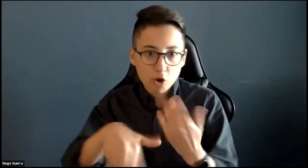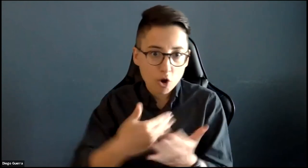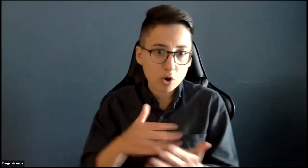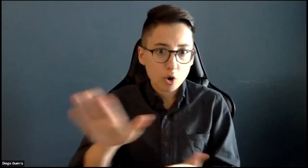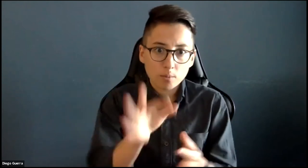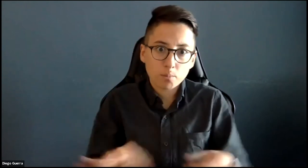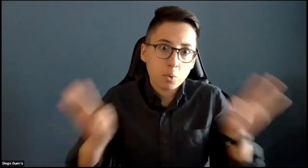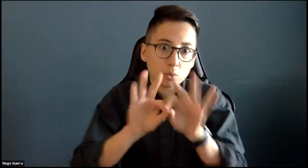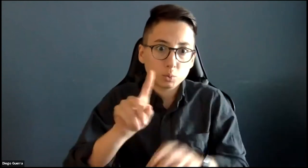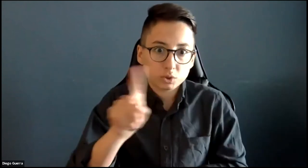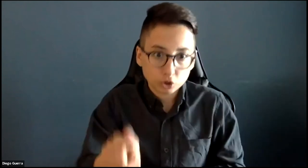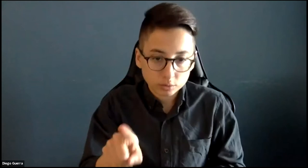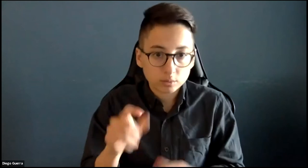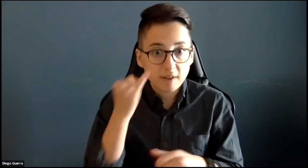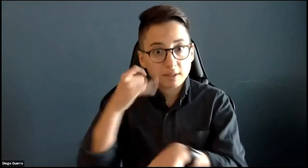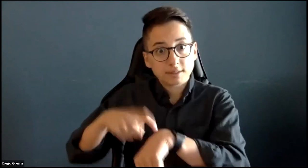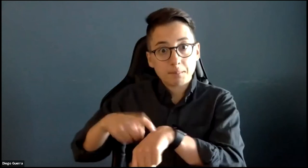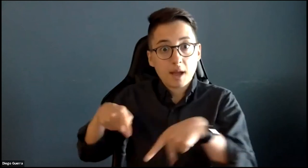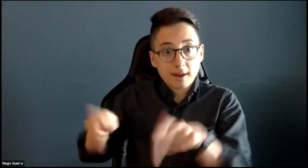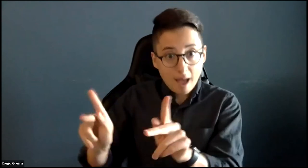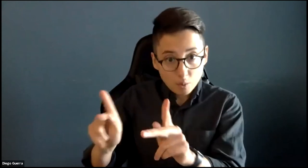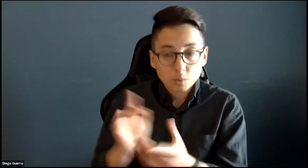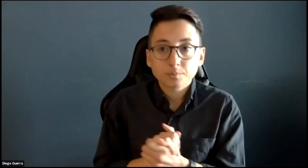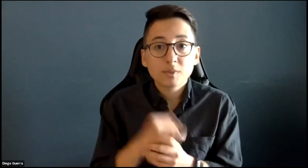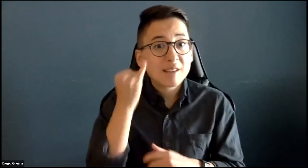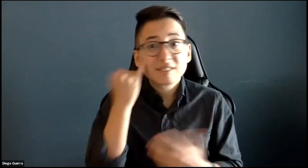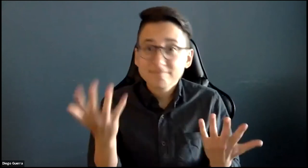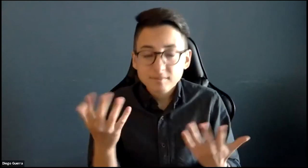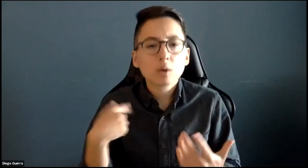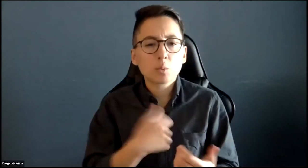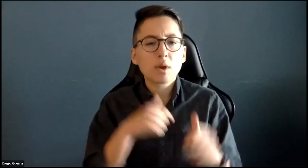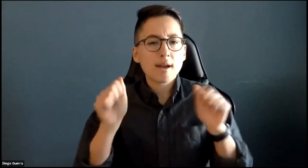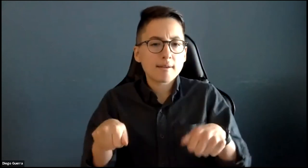through the Q&A feature, we'll do our best to answer all your questions as time allows.